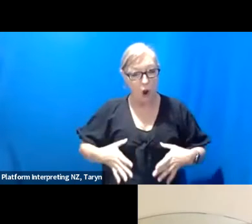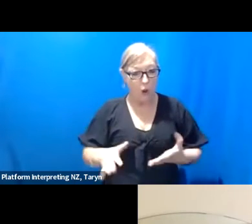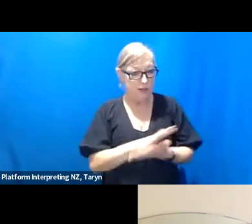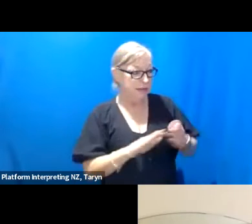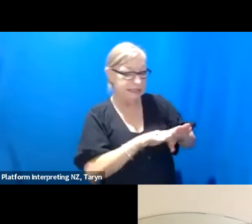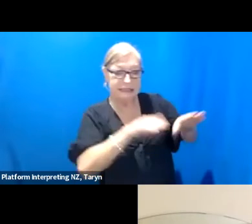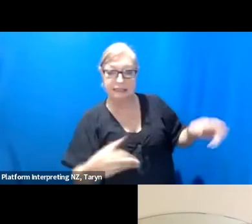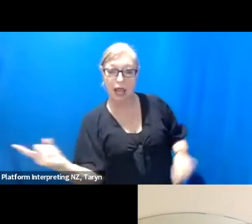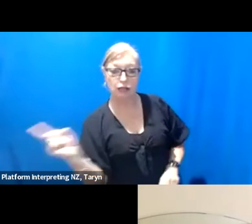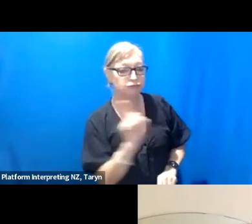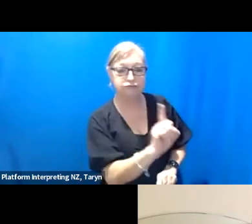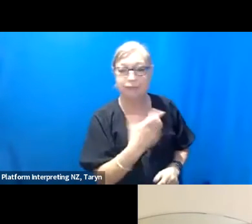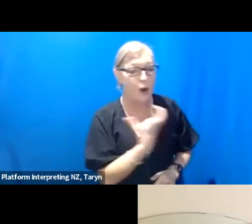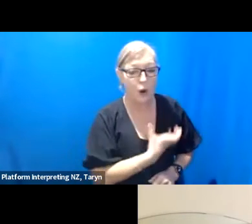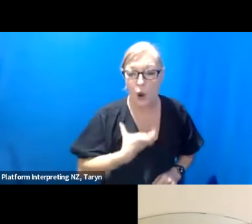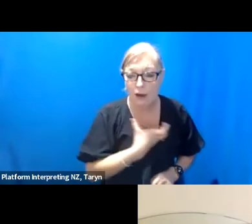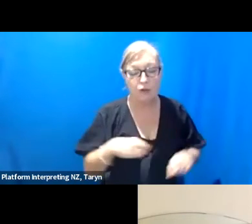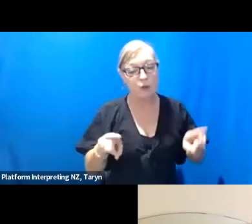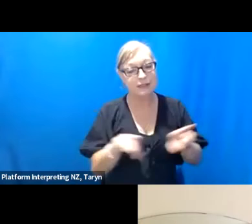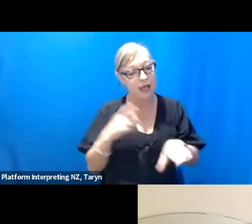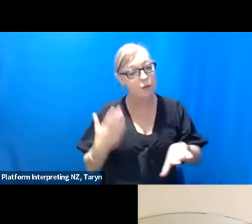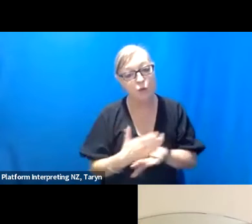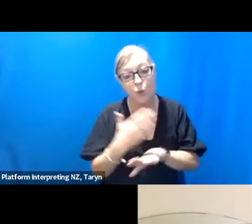And the same with the work, like we found that we can change it,